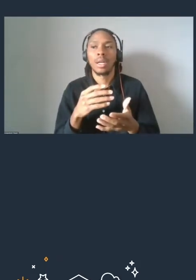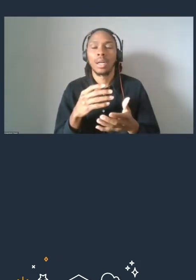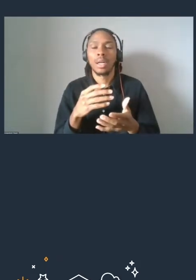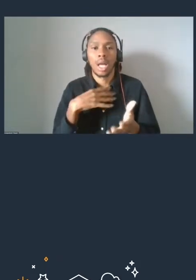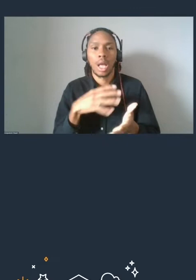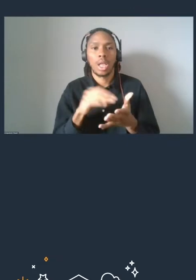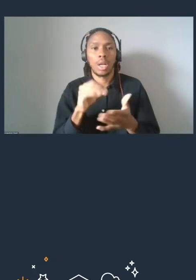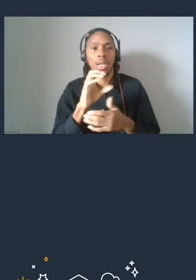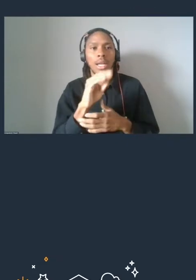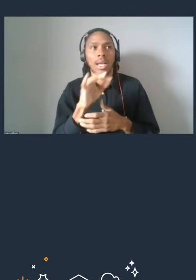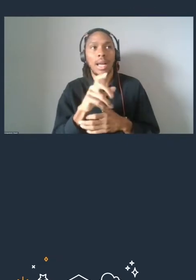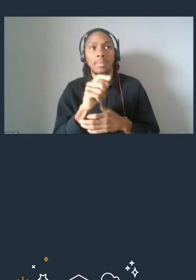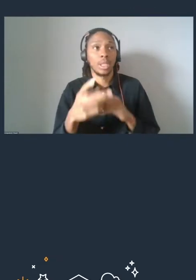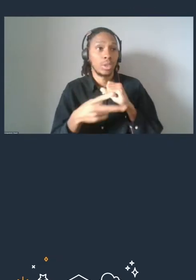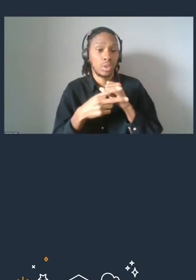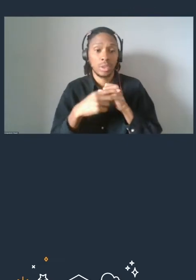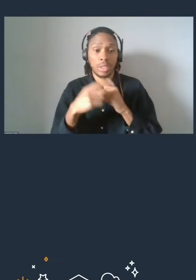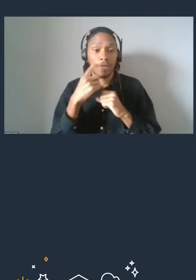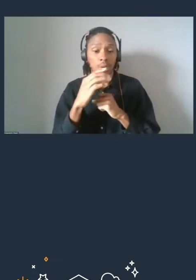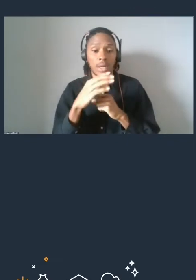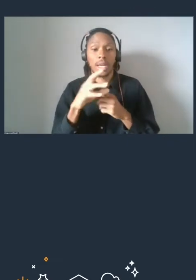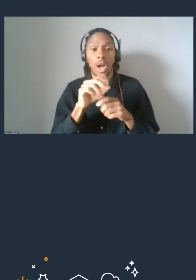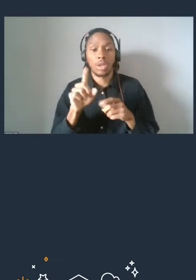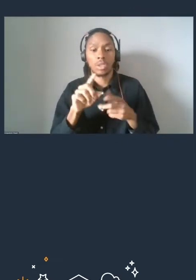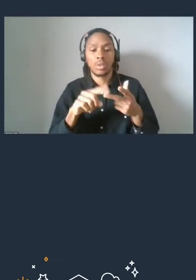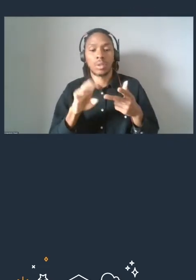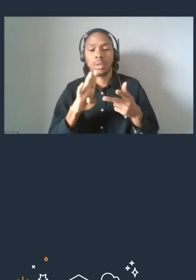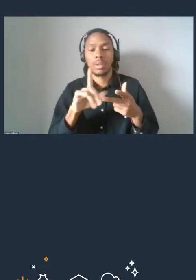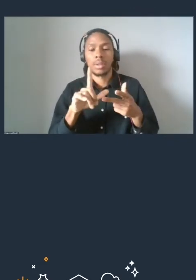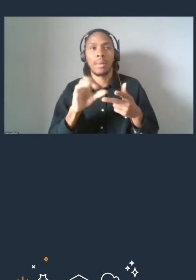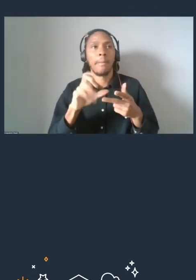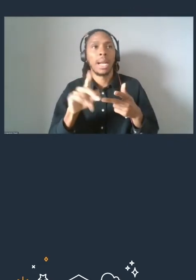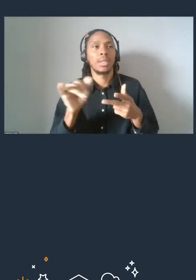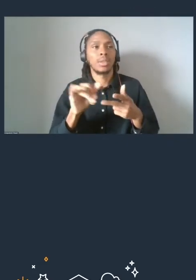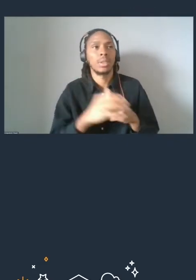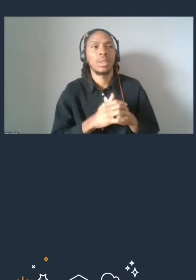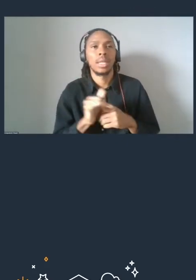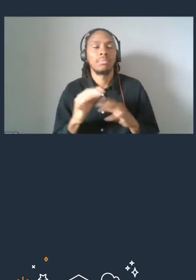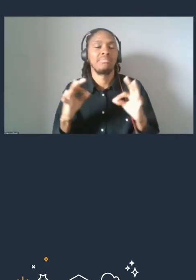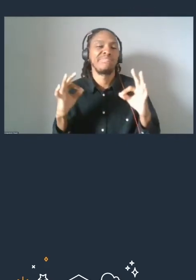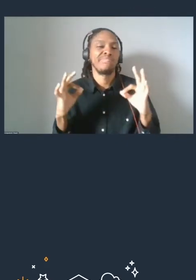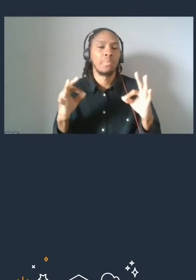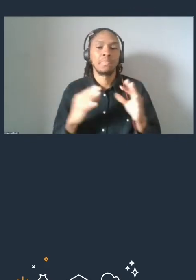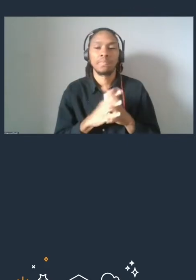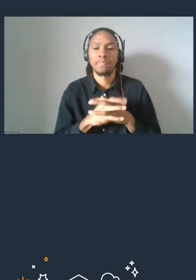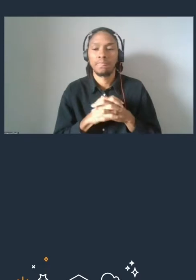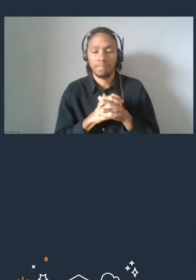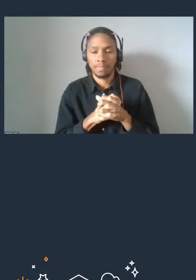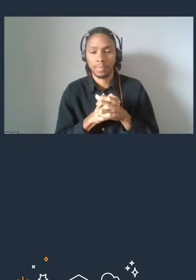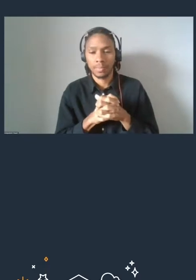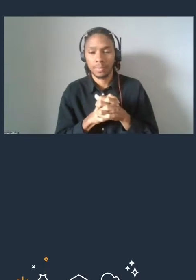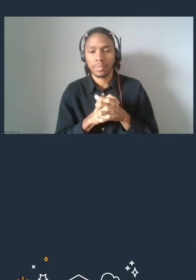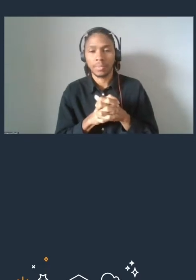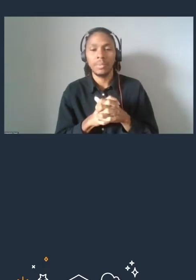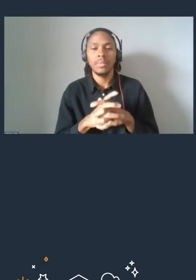as well as for the block storage too, so that is perfect. Now, of course now you're wondering,